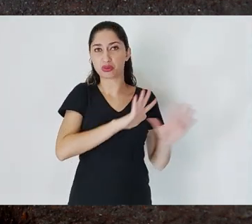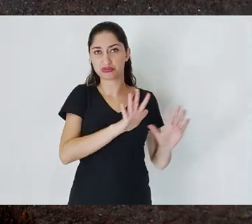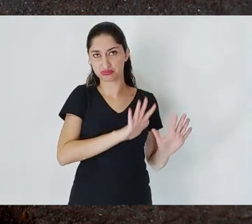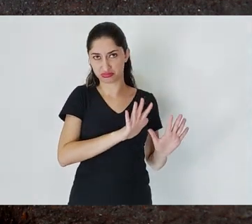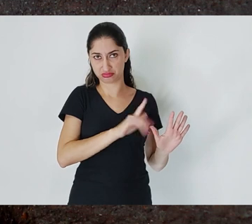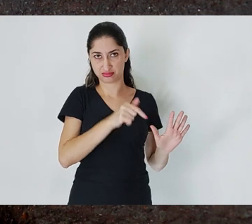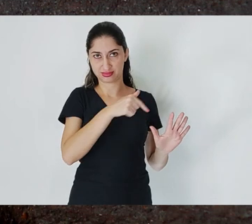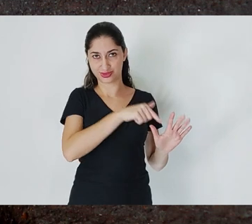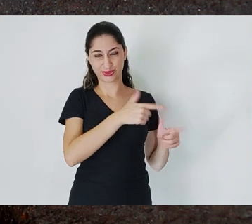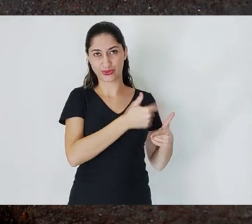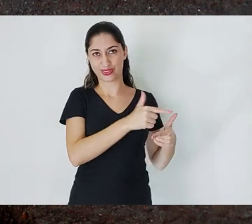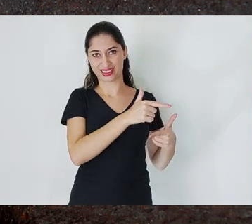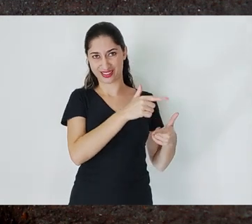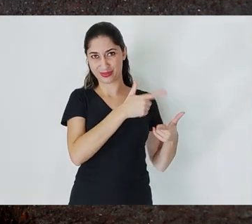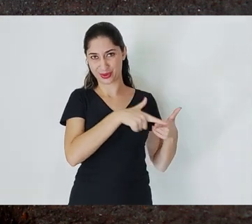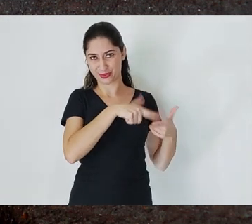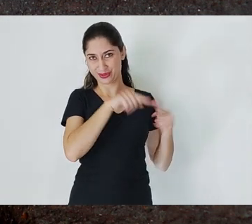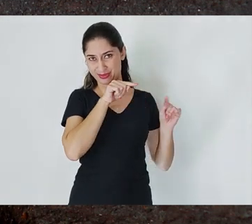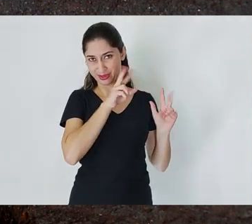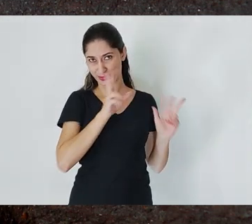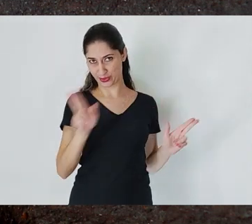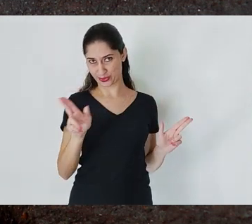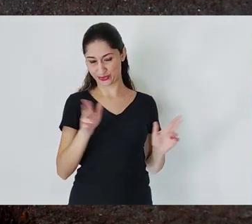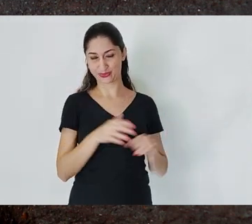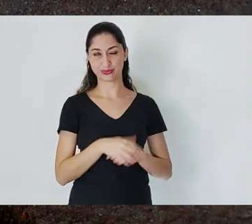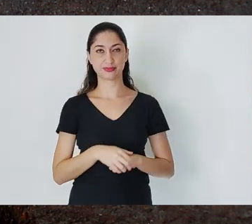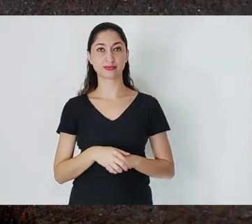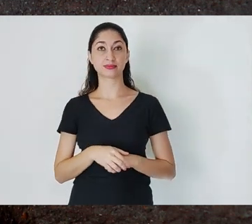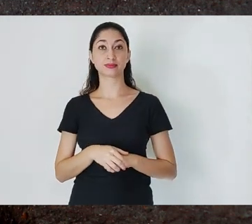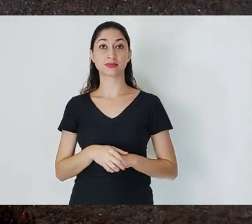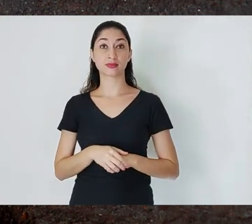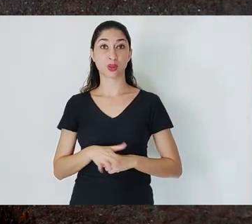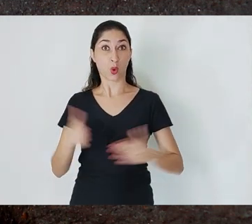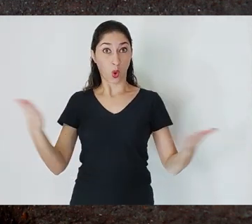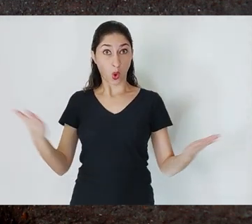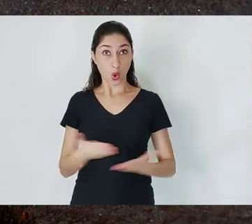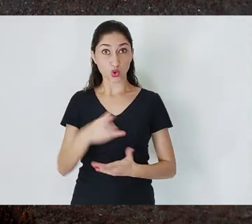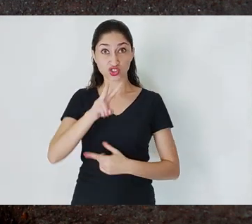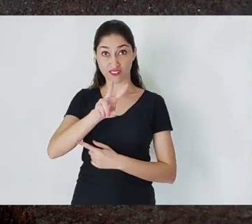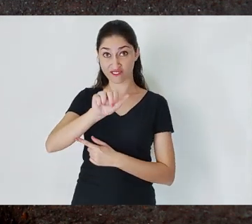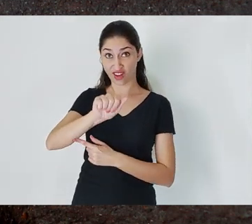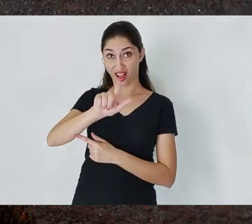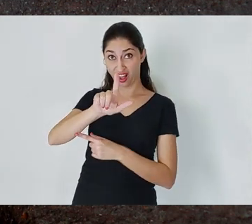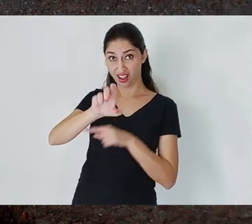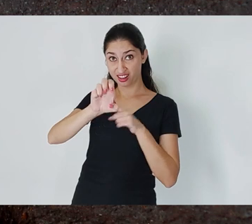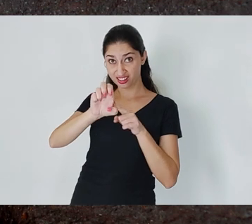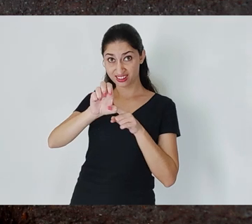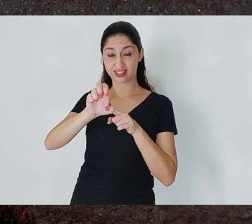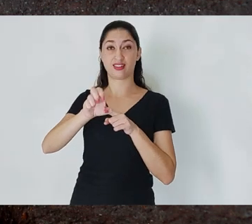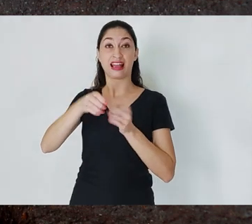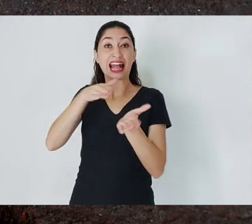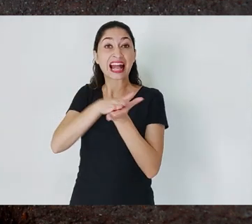spends four dollars to extract 1 ton of ore and sells that ton